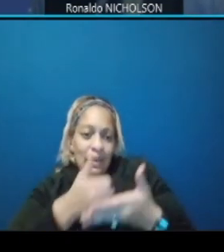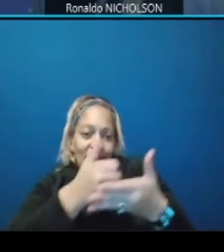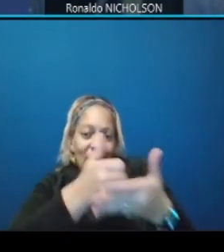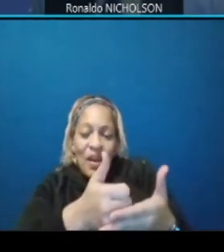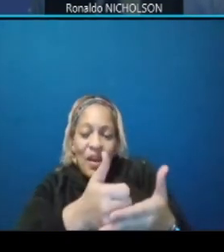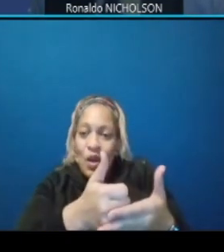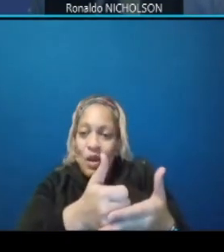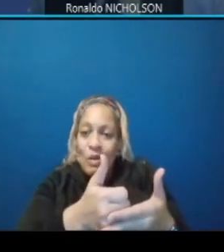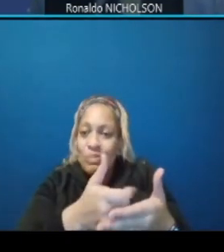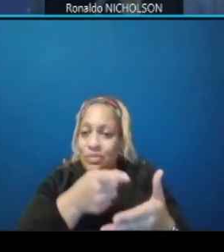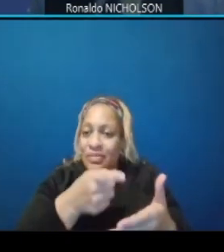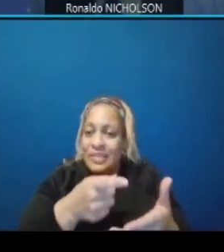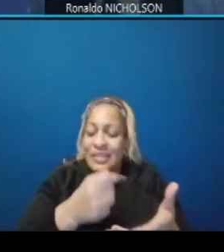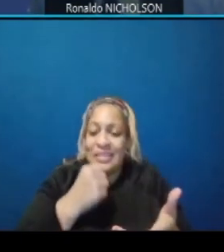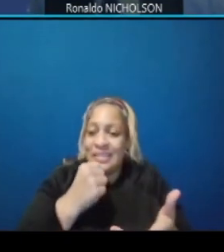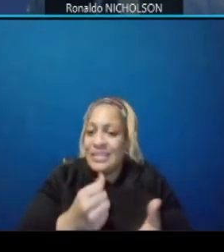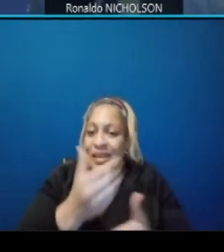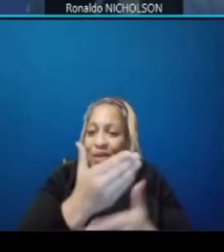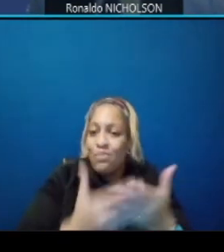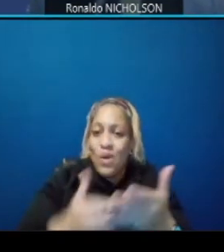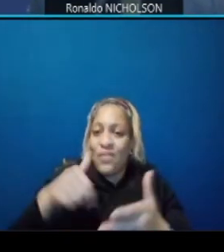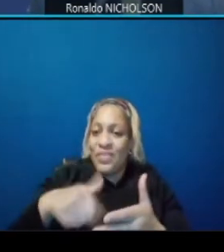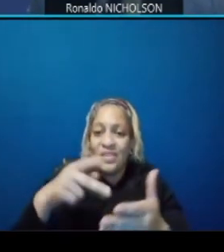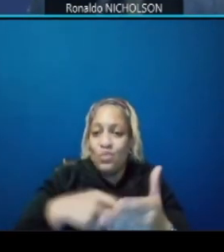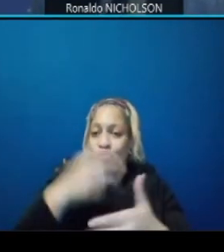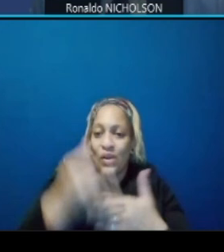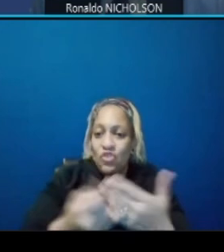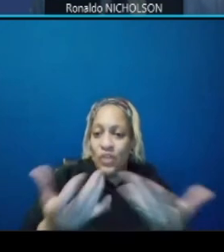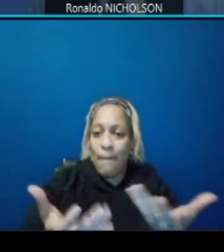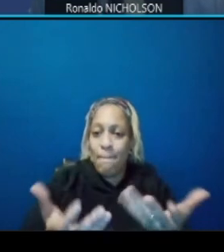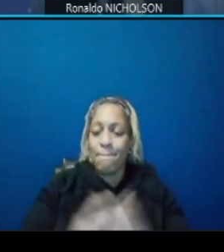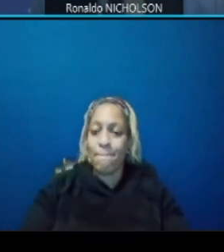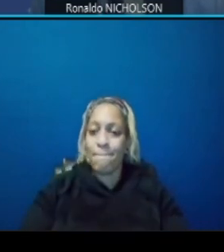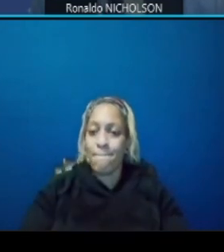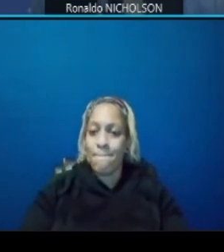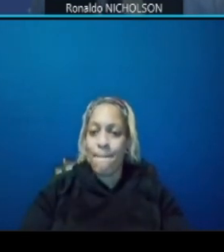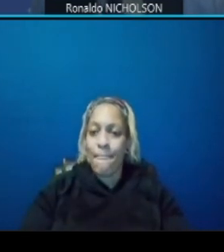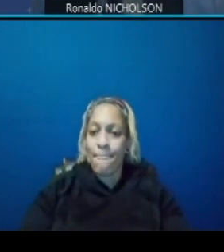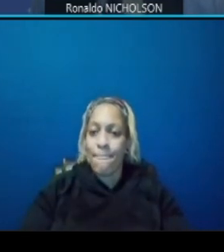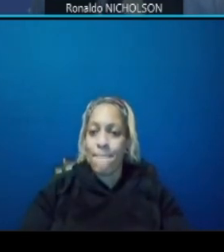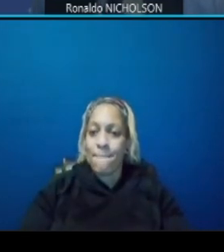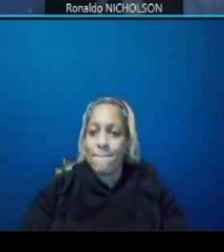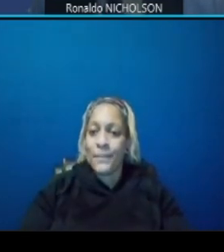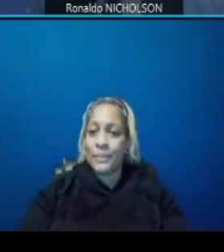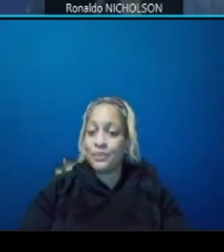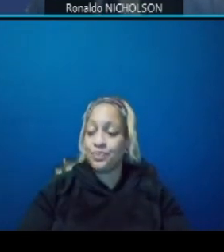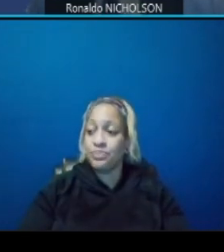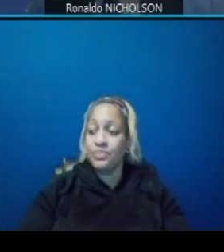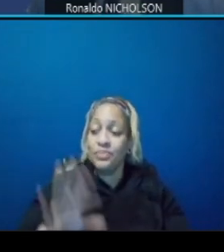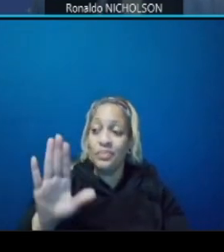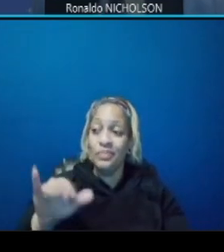is just not part of this project um emilyn if i'm i'm missing something on that please jump in yeah